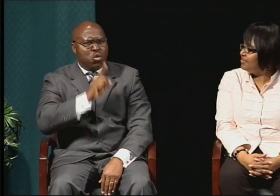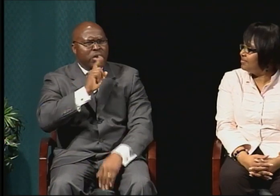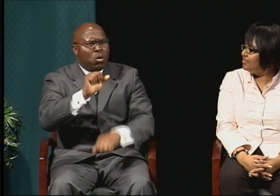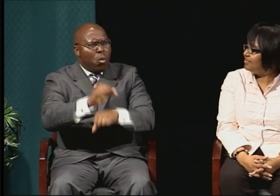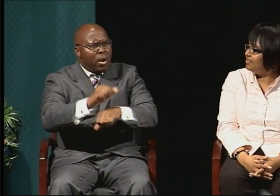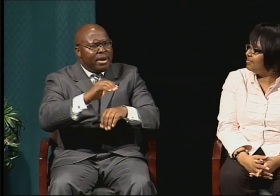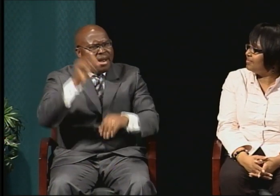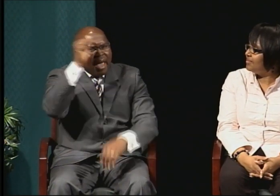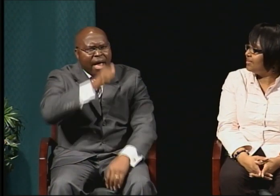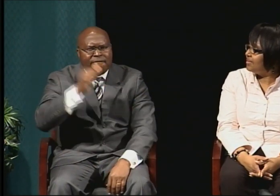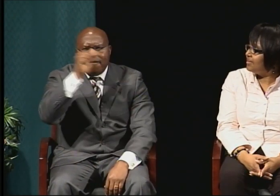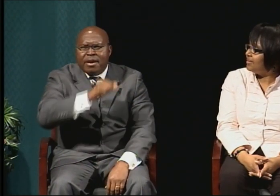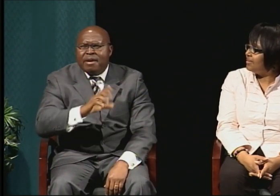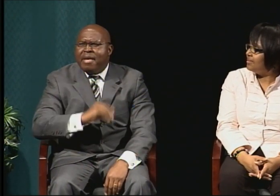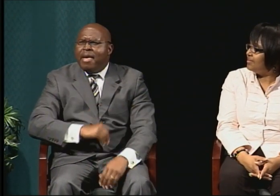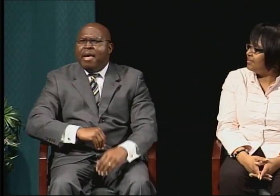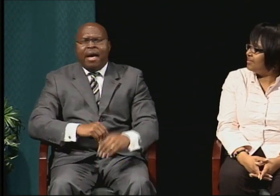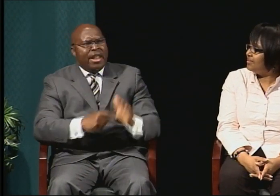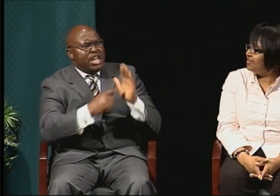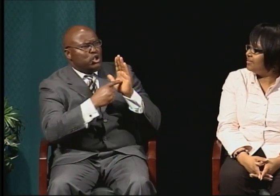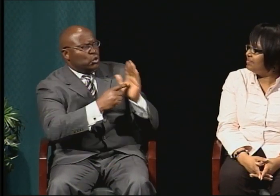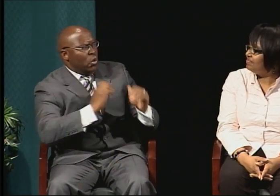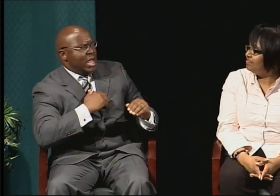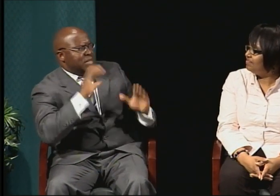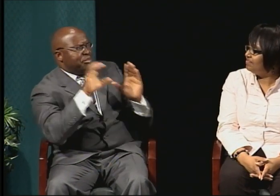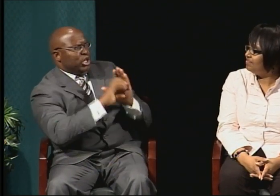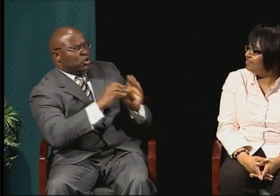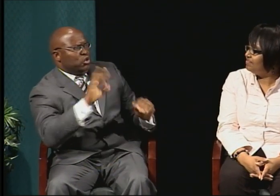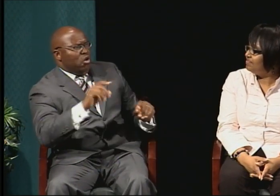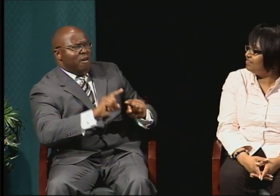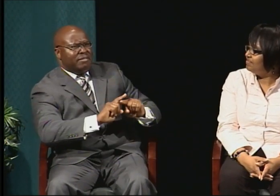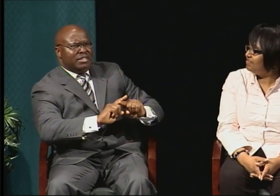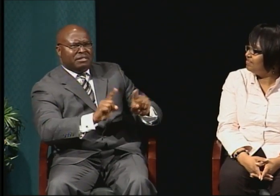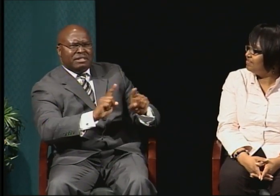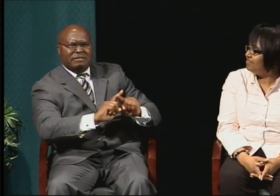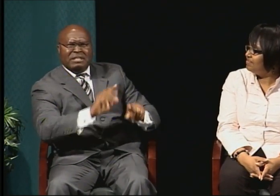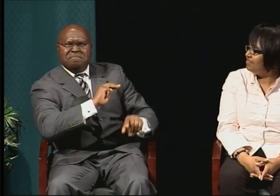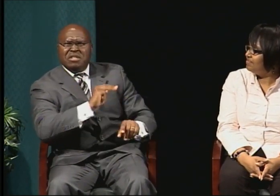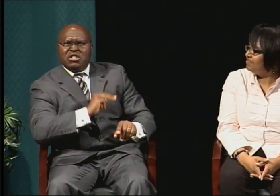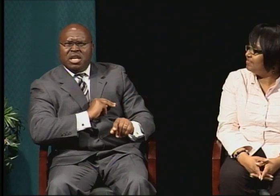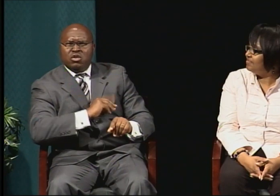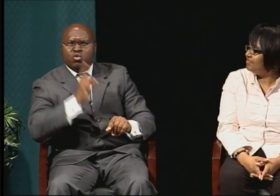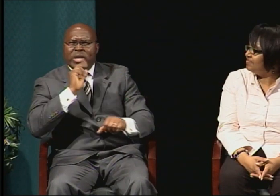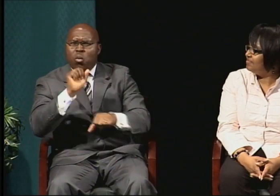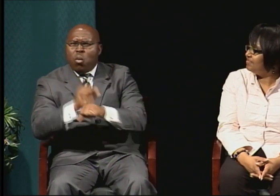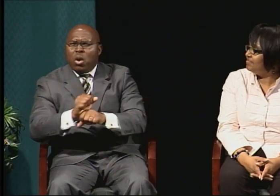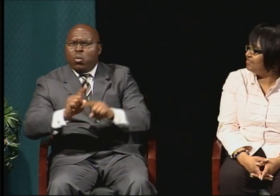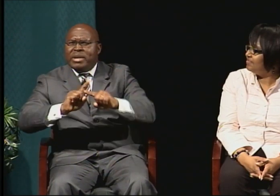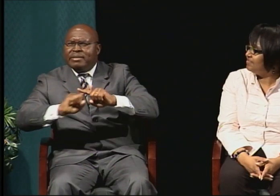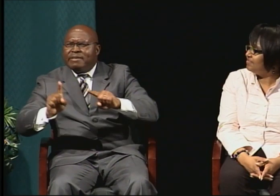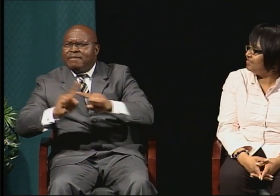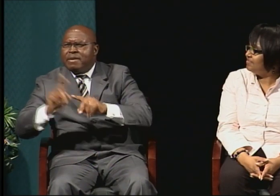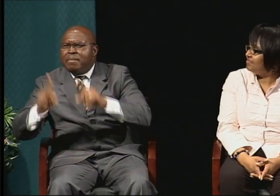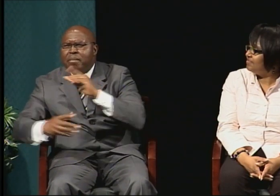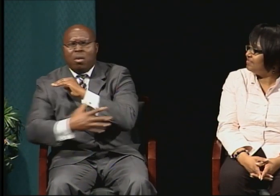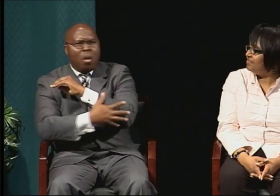So we were talking about missionaries, missionaries in Africa. And there were photos of missionaries working